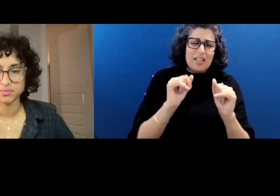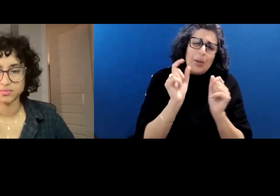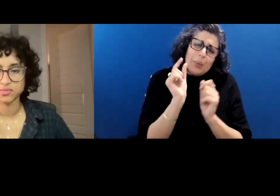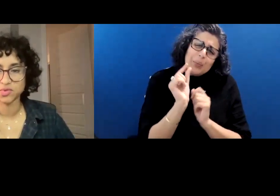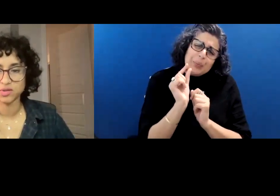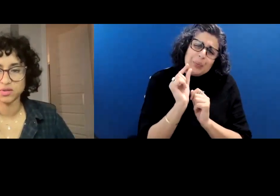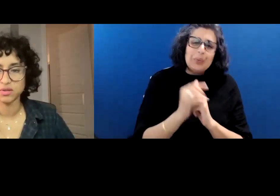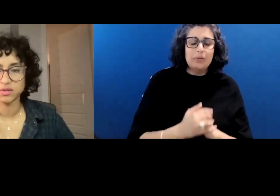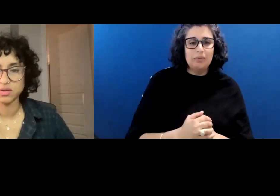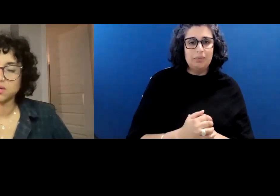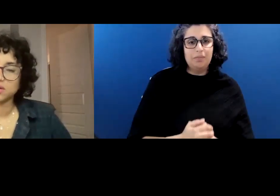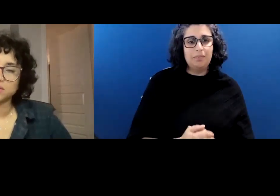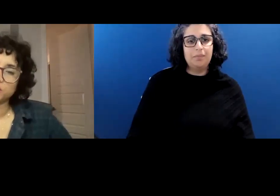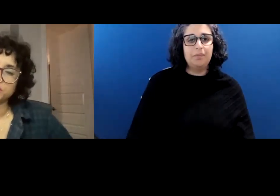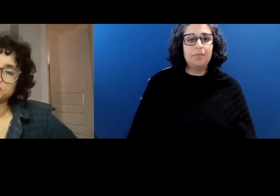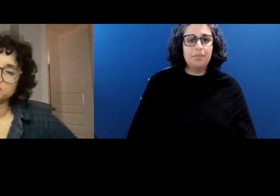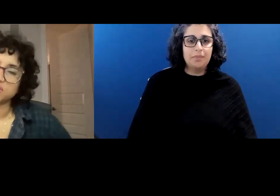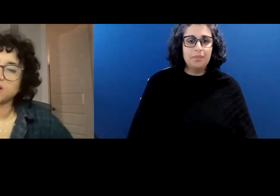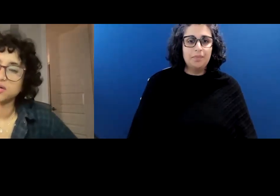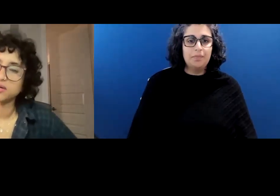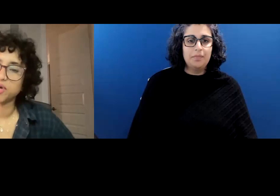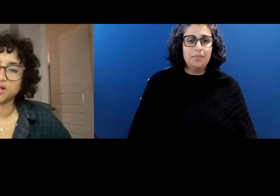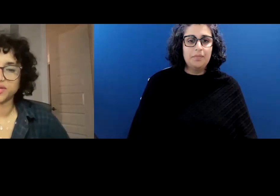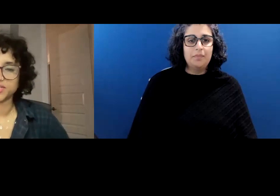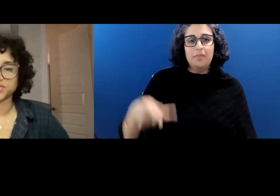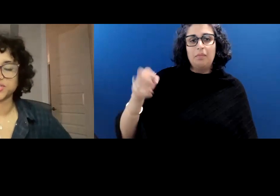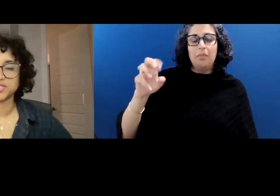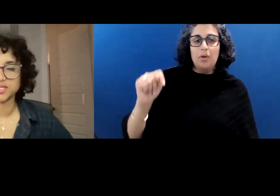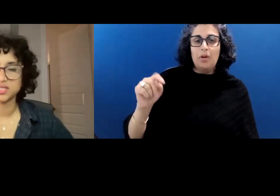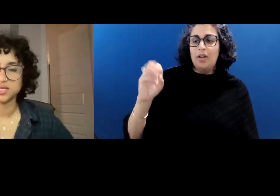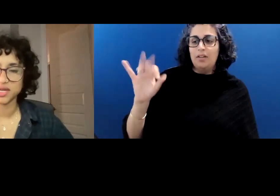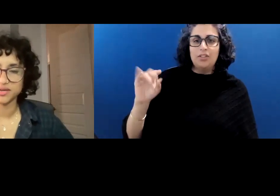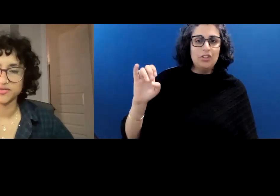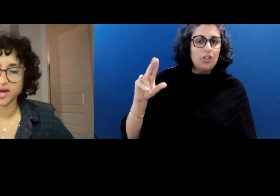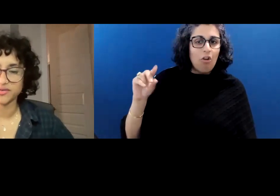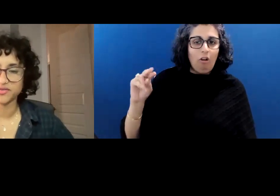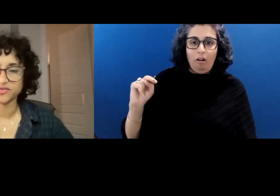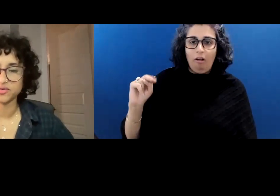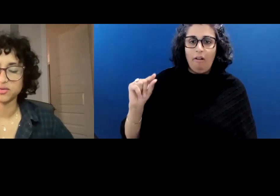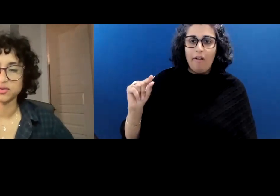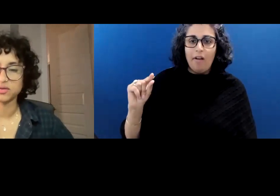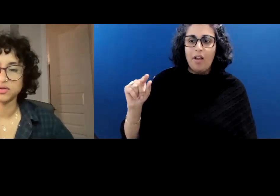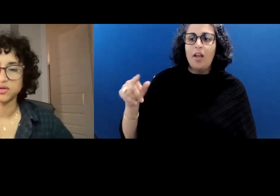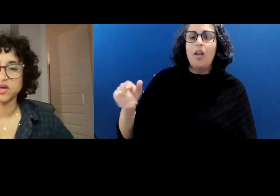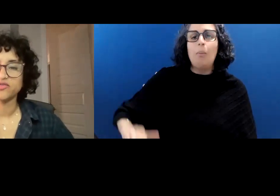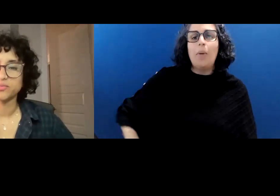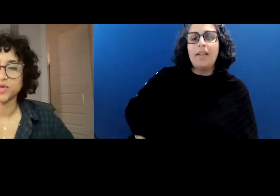Port of Chittagong, Bangladesh, 1995.